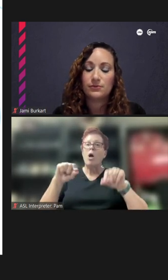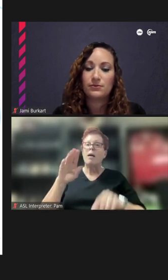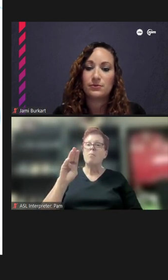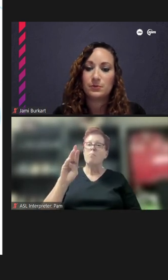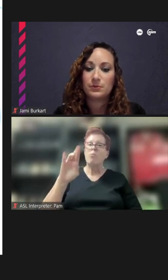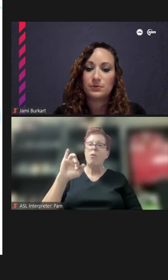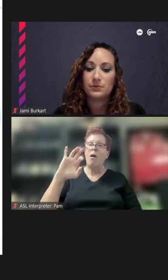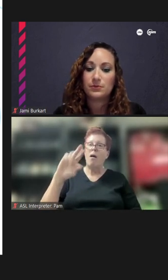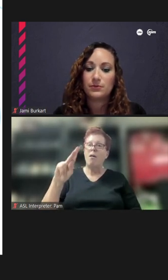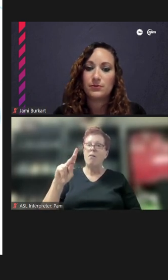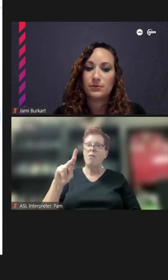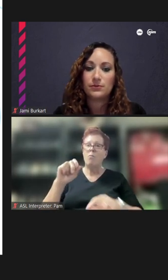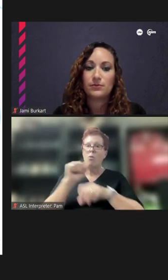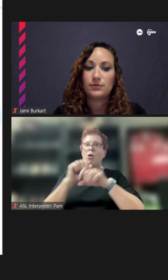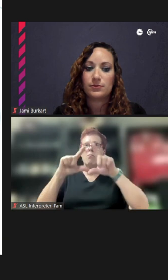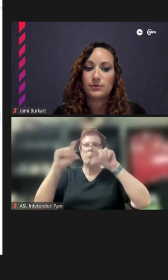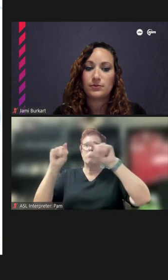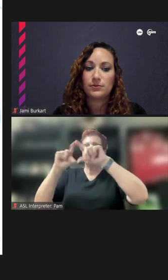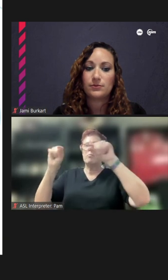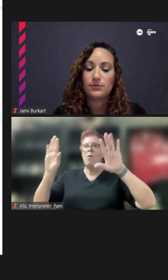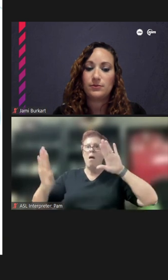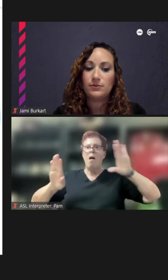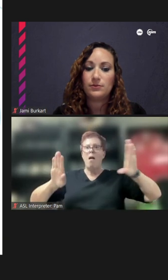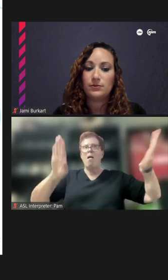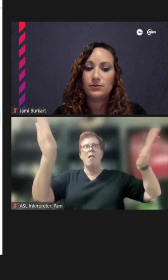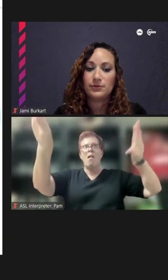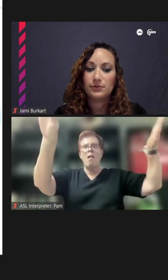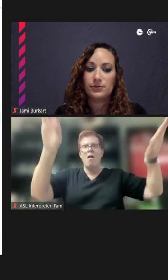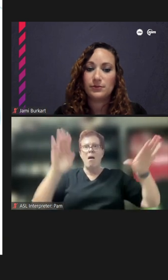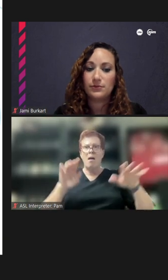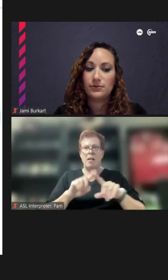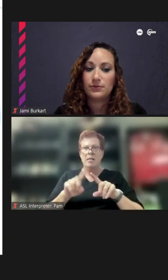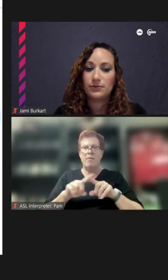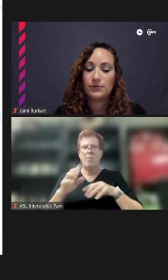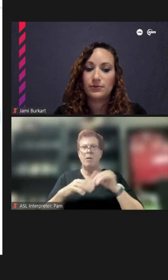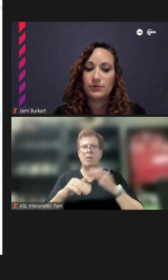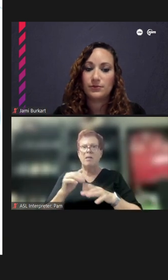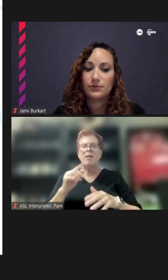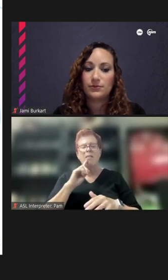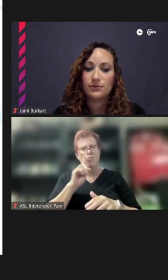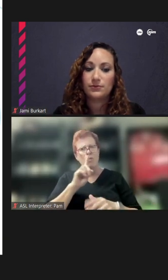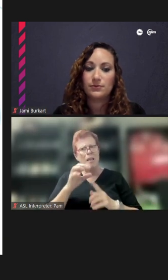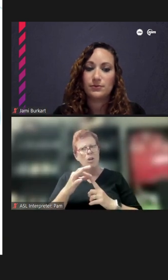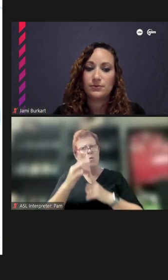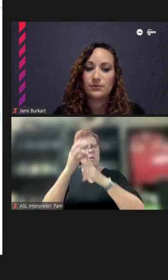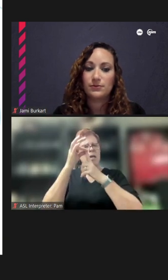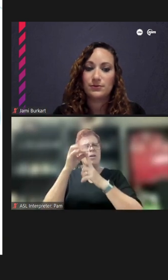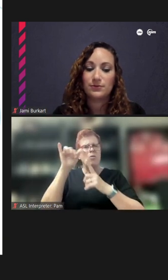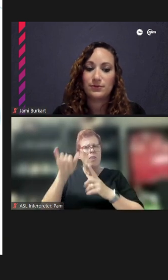on the street. It's definitely unique I think to that streetscape, and I